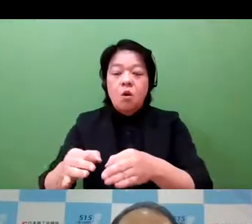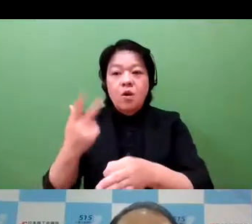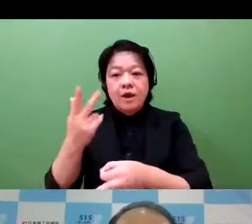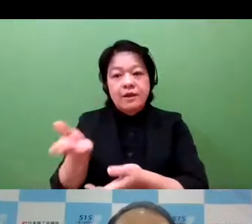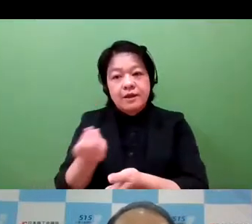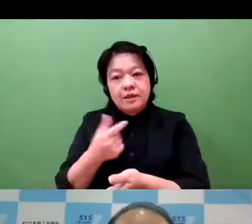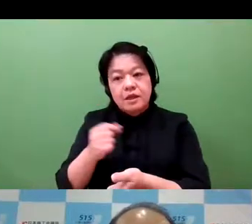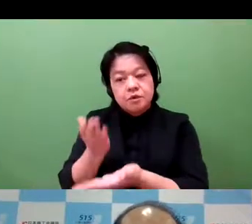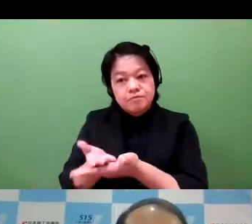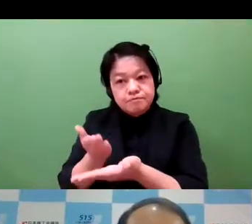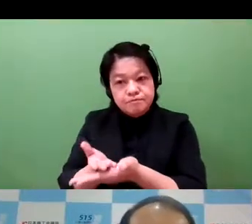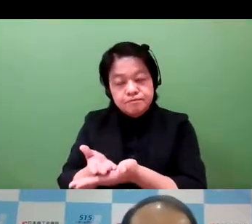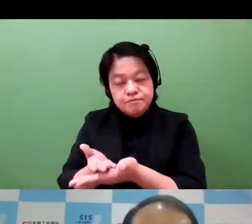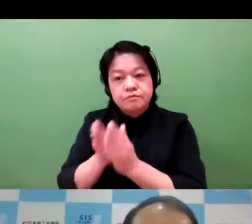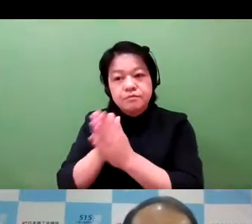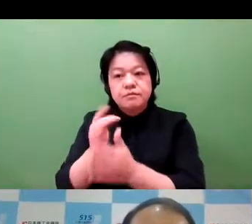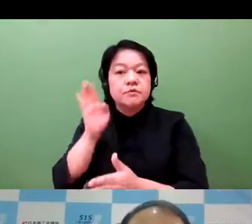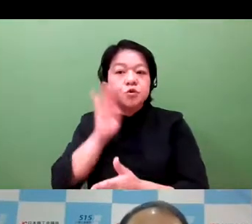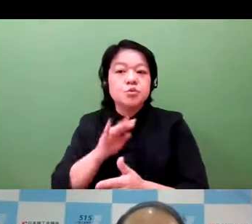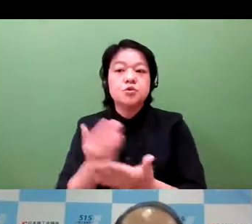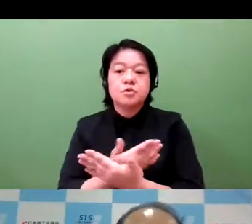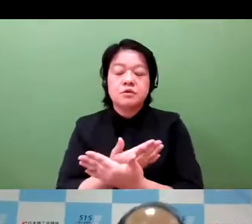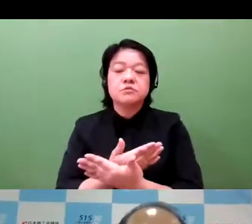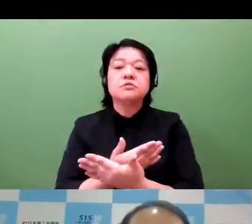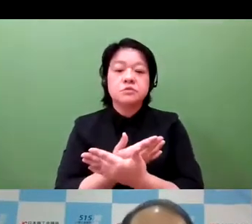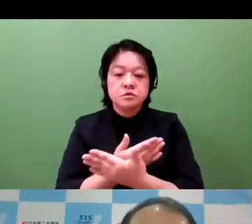of other products as well.